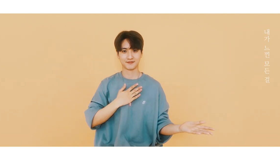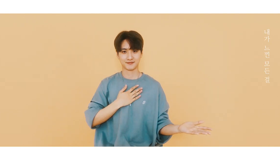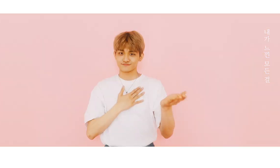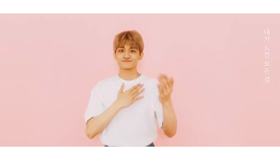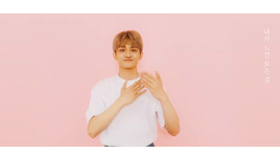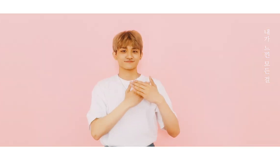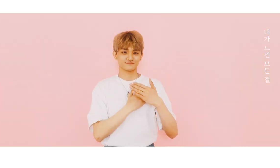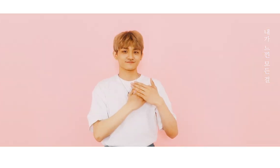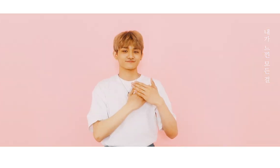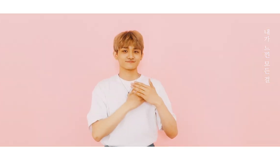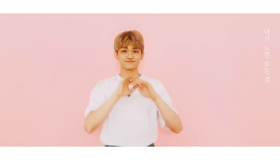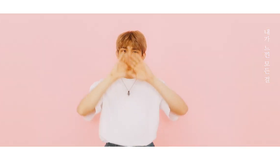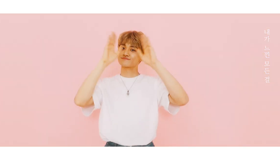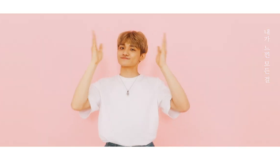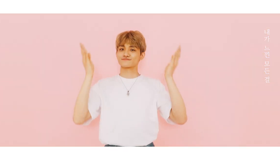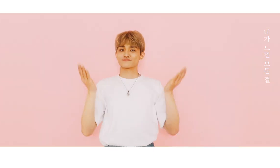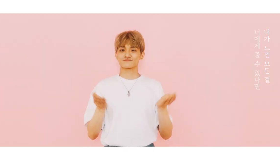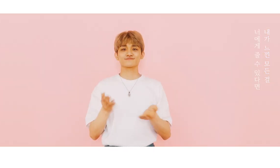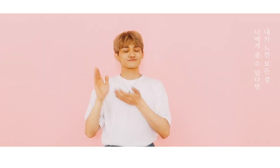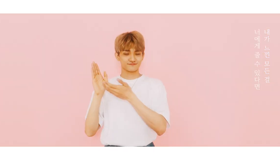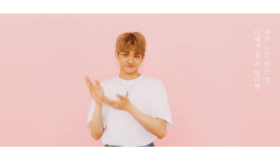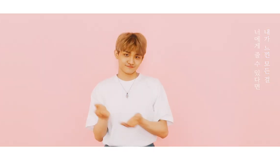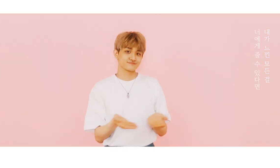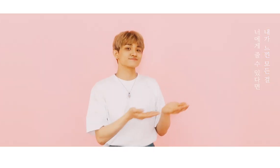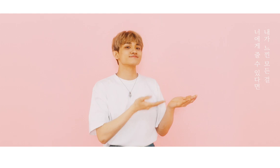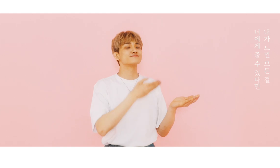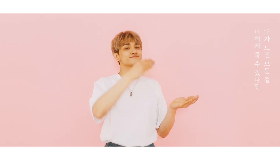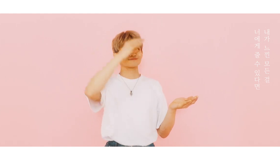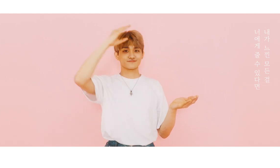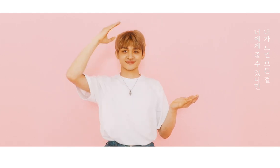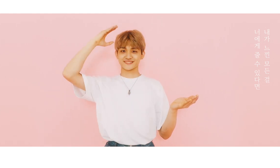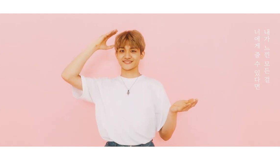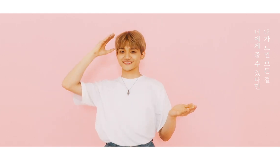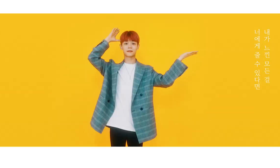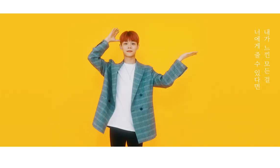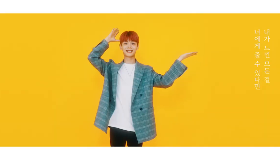If I could give you everything I felt